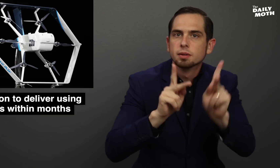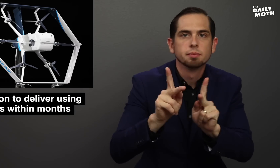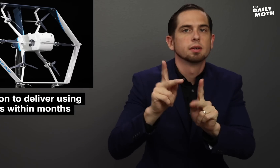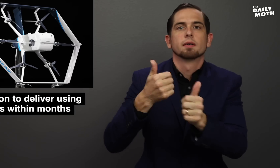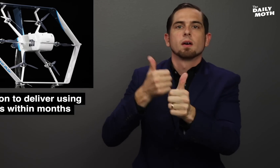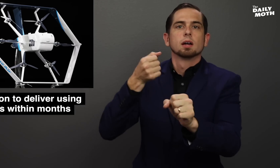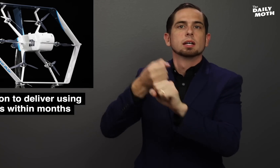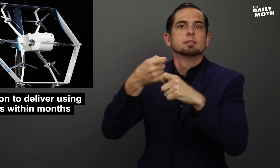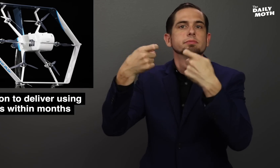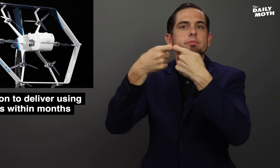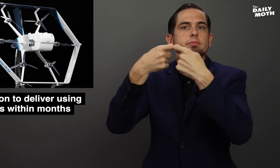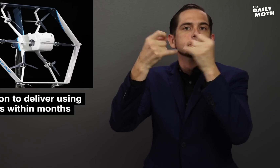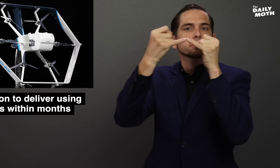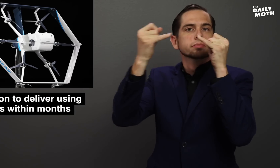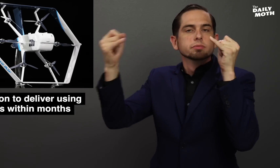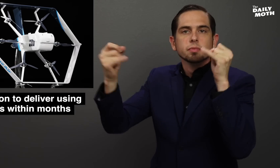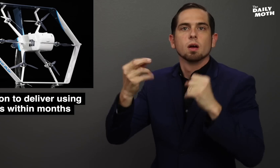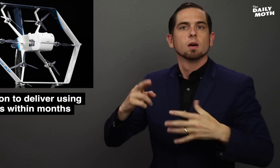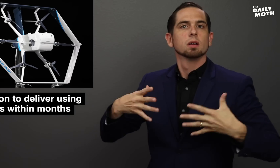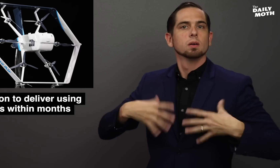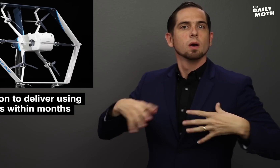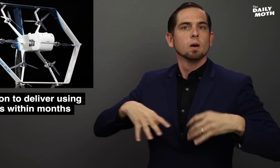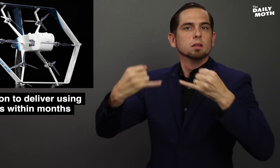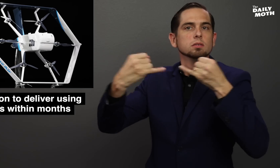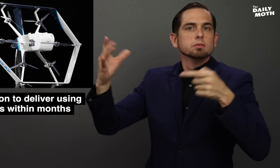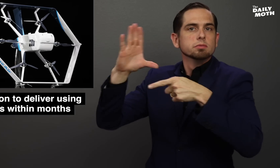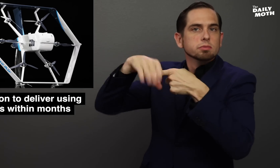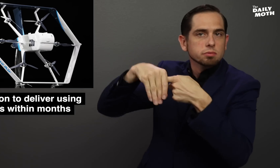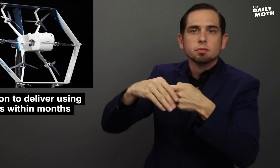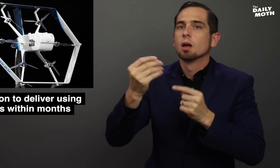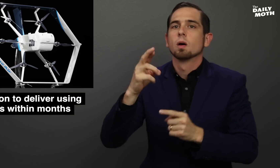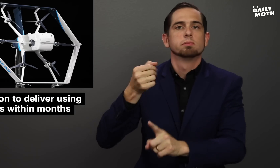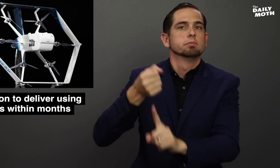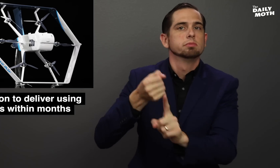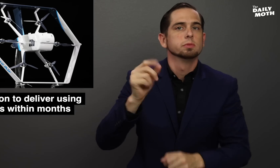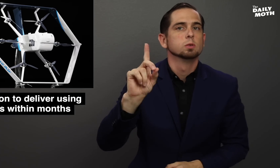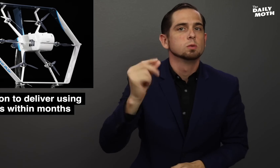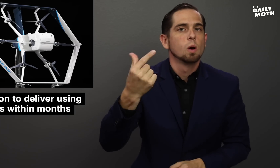people, power lines, clotheslines, or dogs